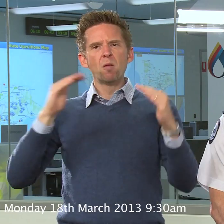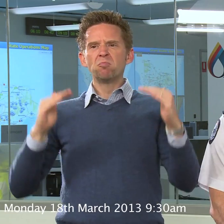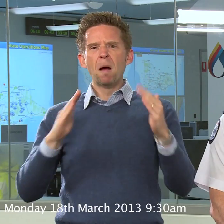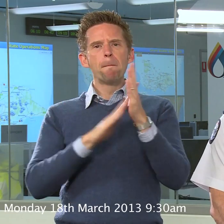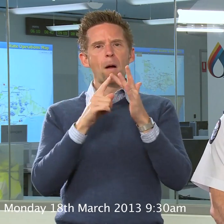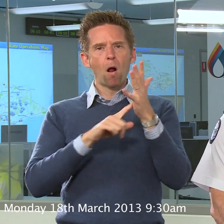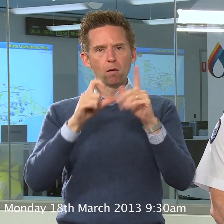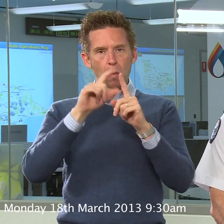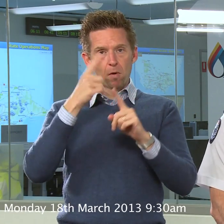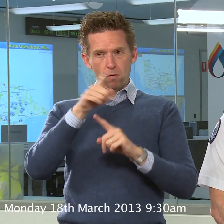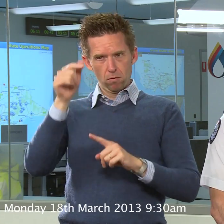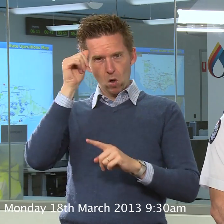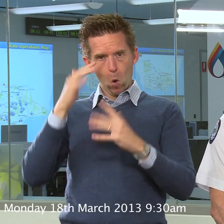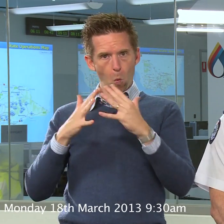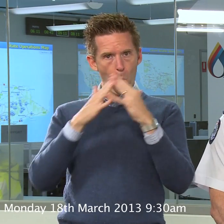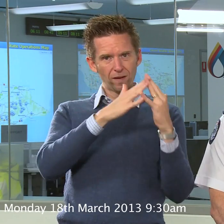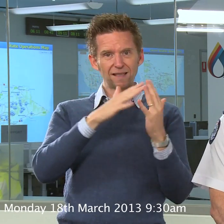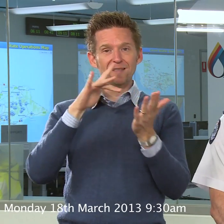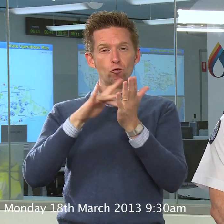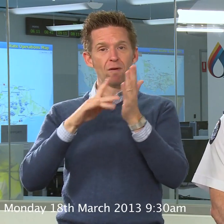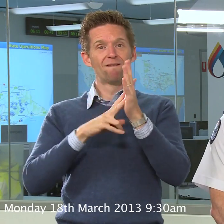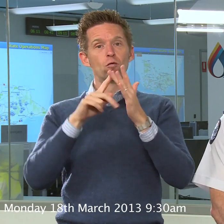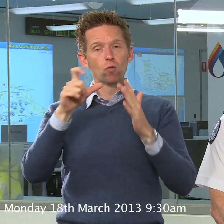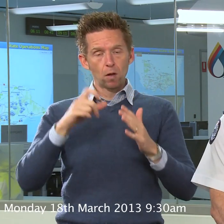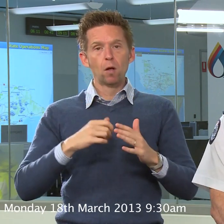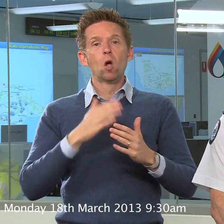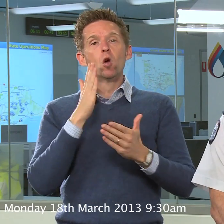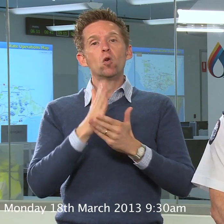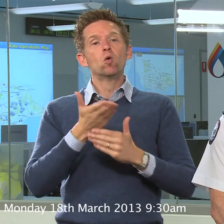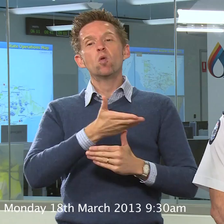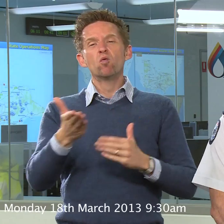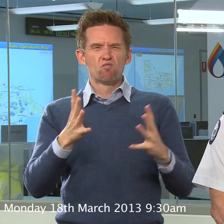in the western side and central part of Victoria, that the fuels are so dry, they haven’t had the rain.